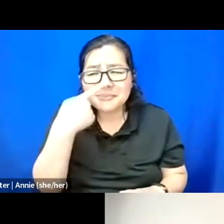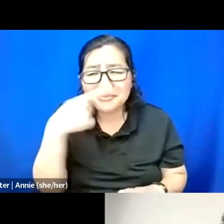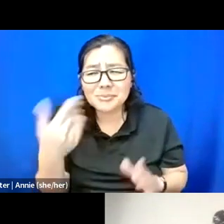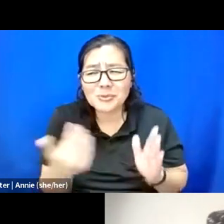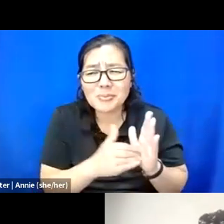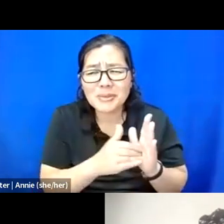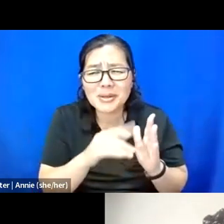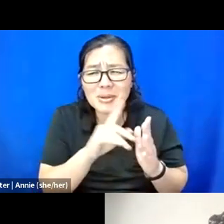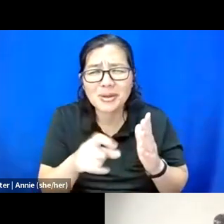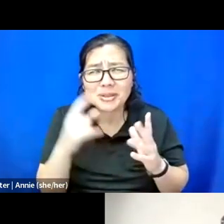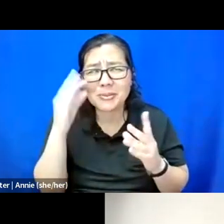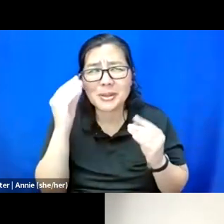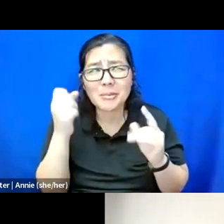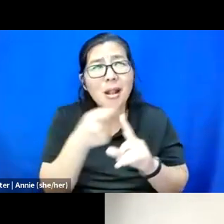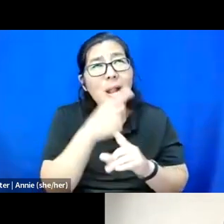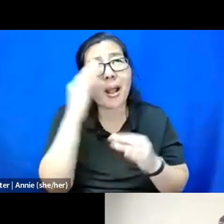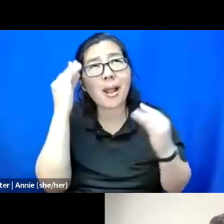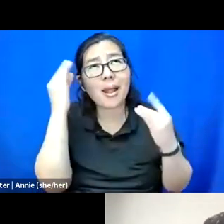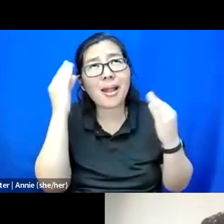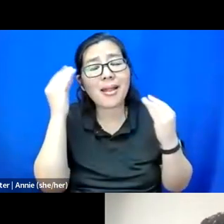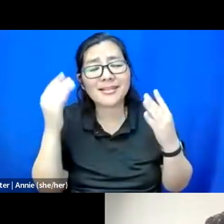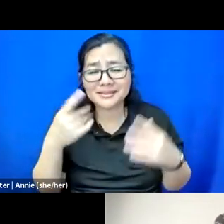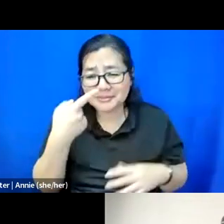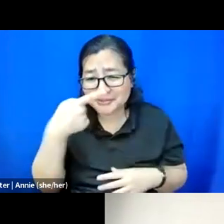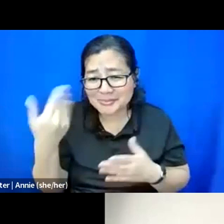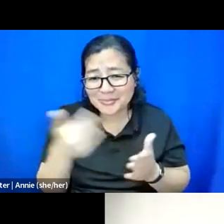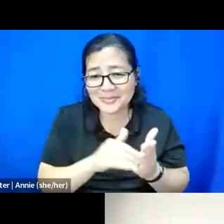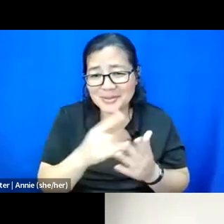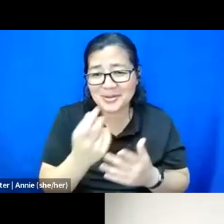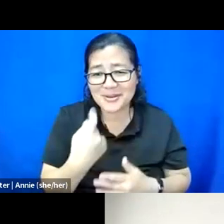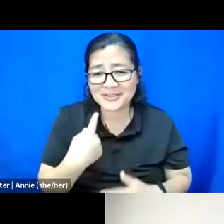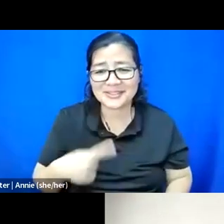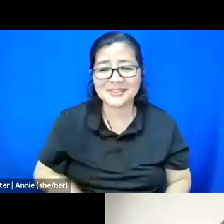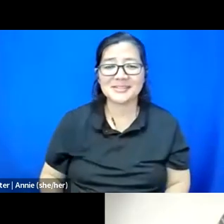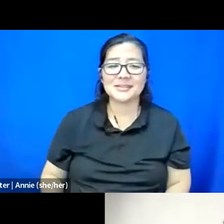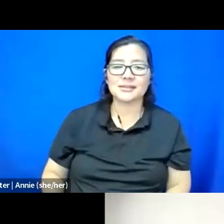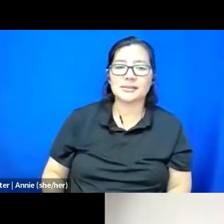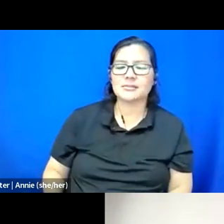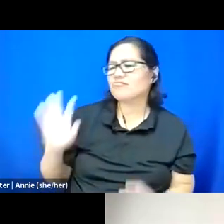I was, like, lost in my head, if you don't mind repeating the question. Yeah, absolutely.